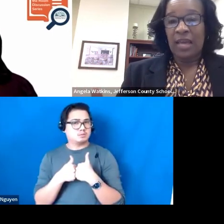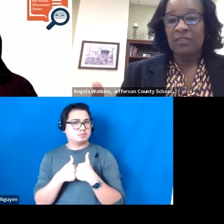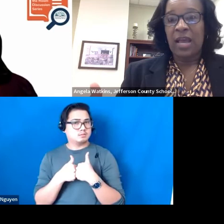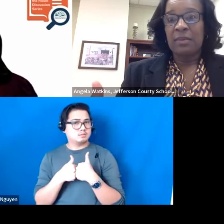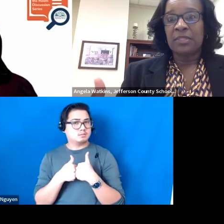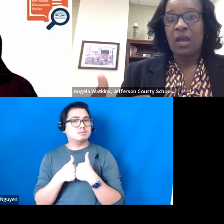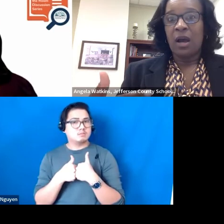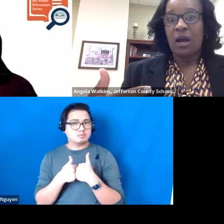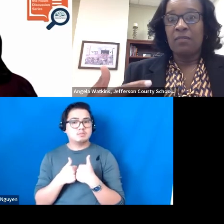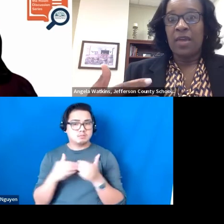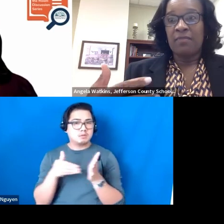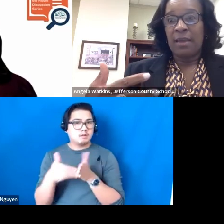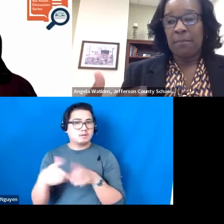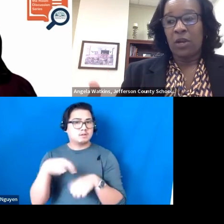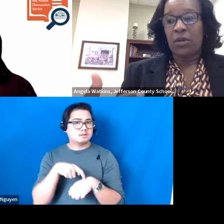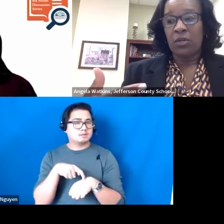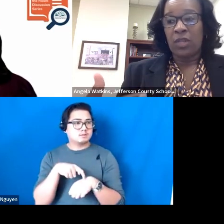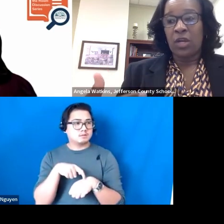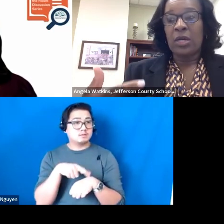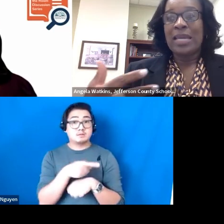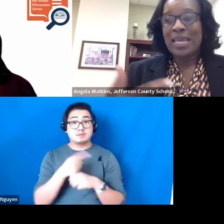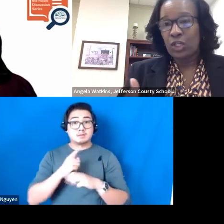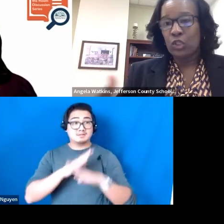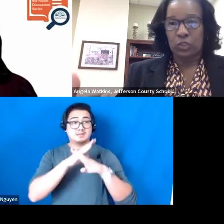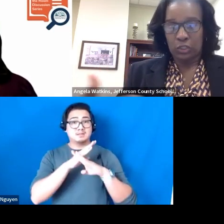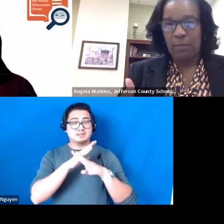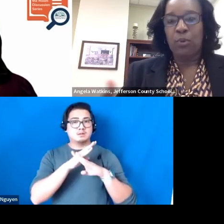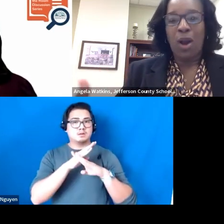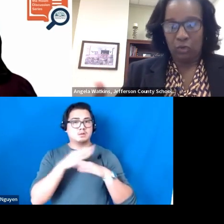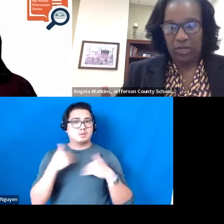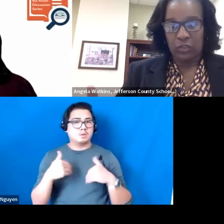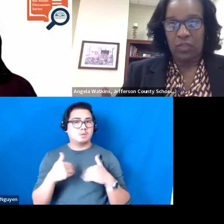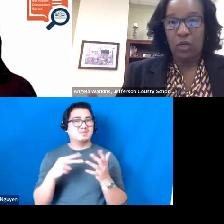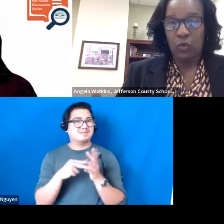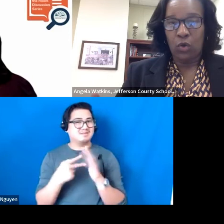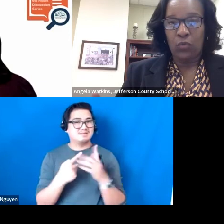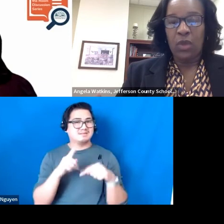A lot of times, that barrier hinders that progress or that growth.